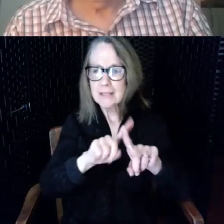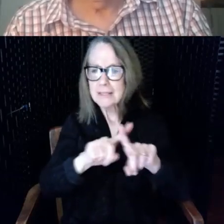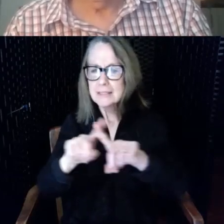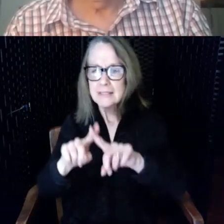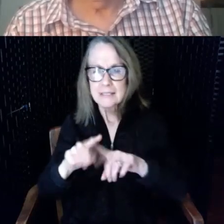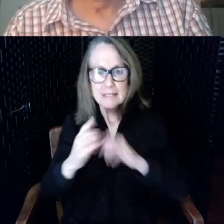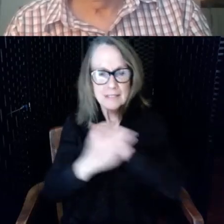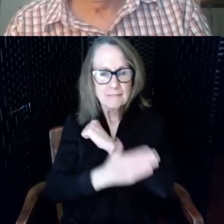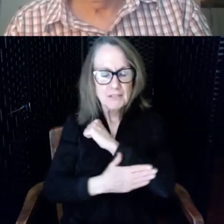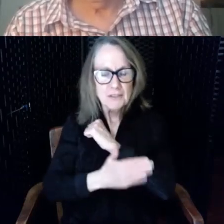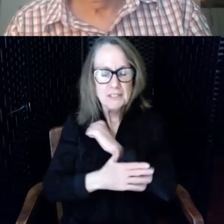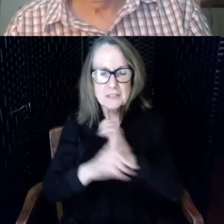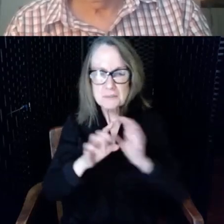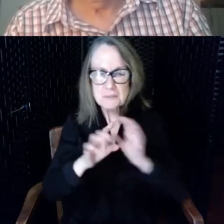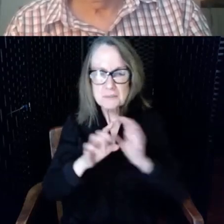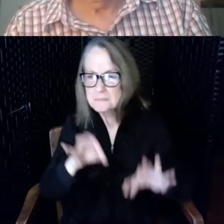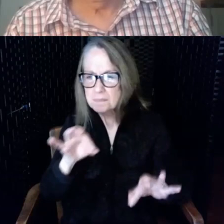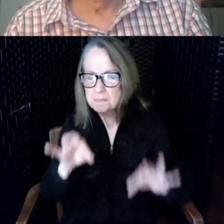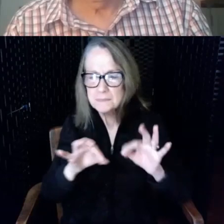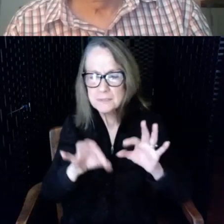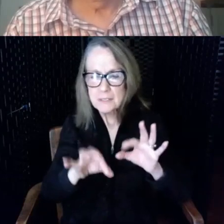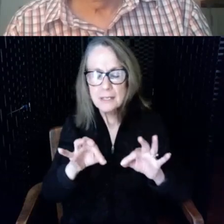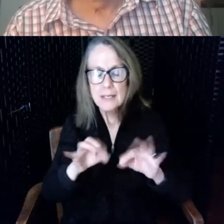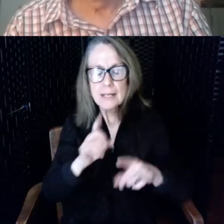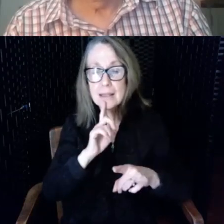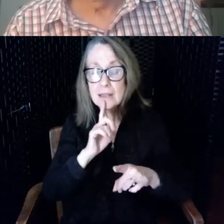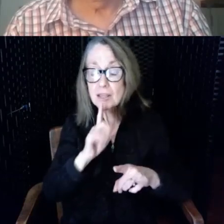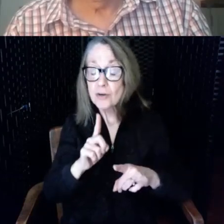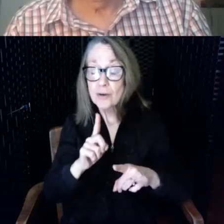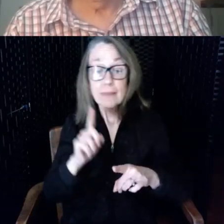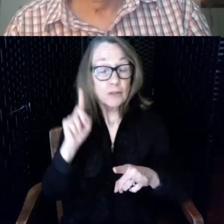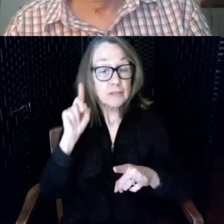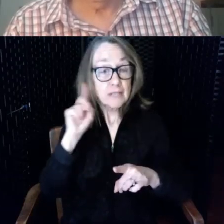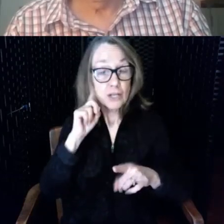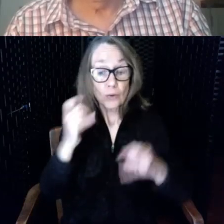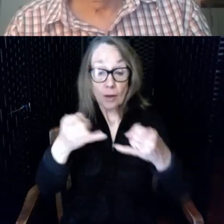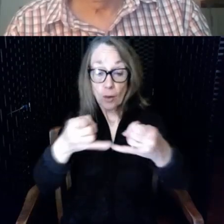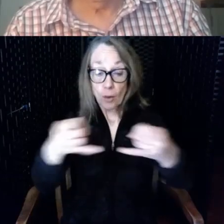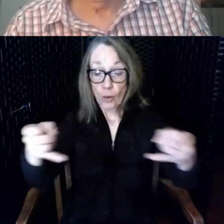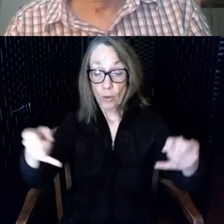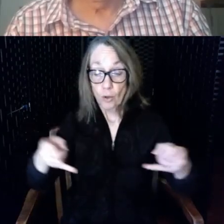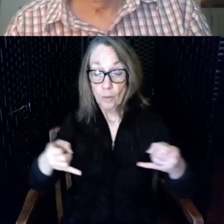literally a hearing loop almost every place you go in every church every